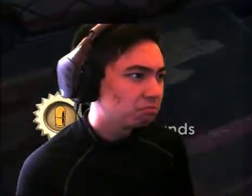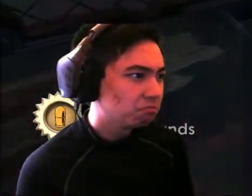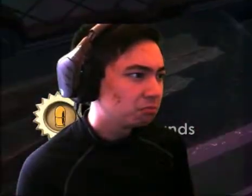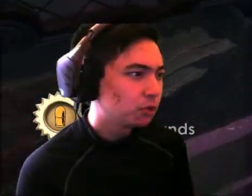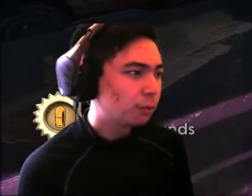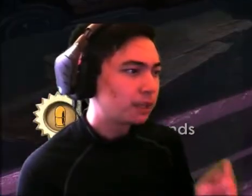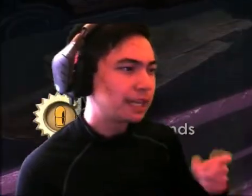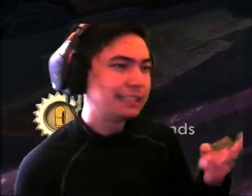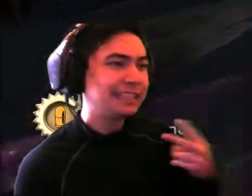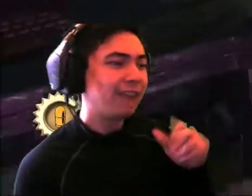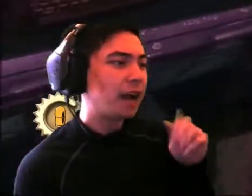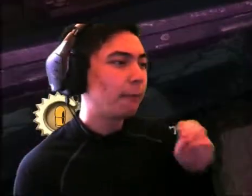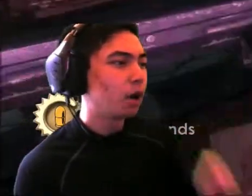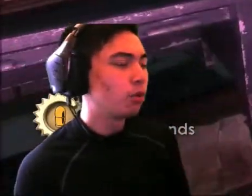Nah.. I need to save the ammo